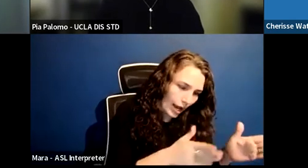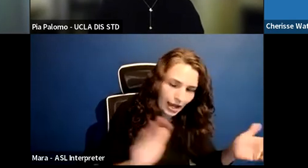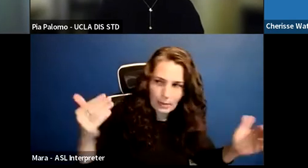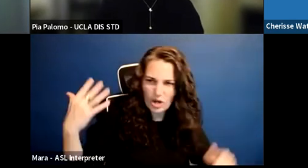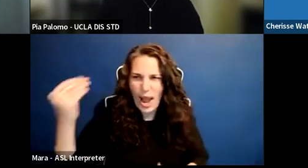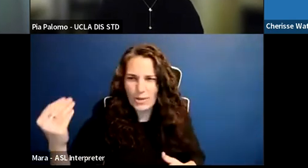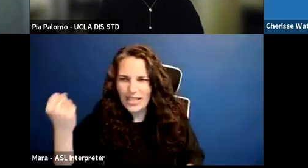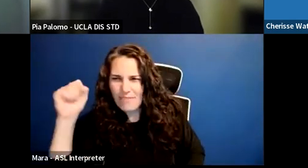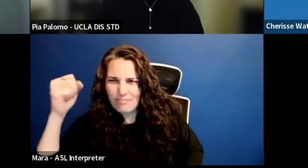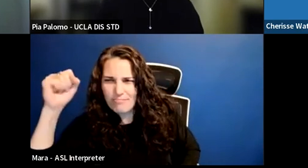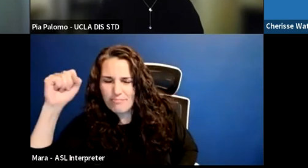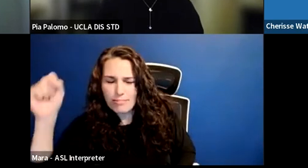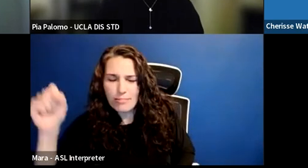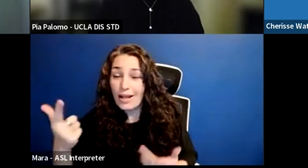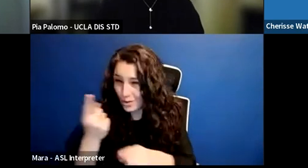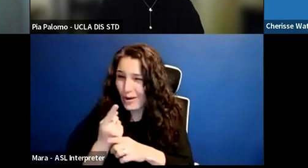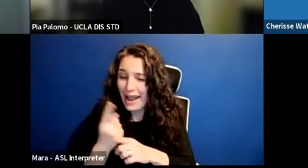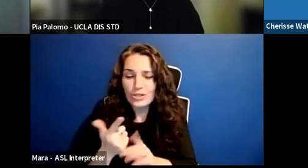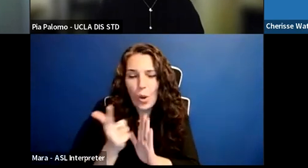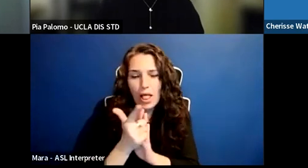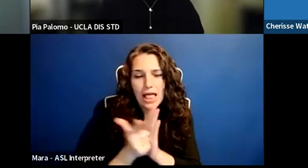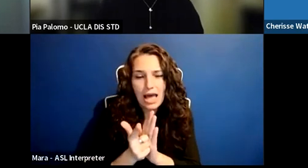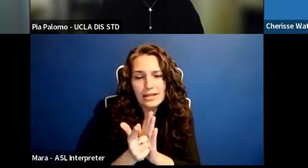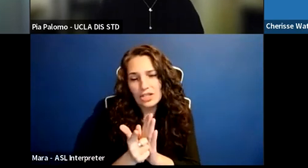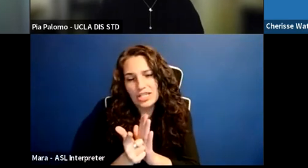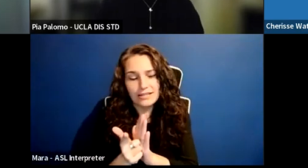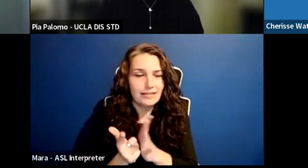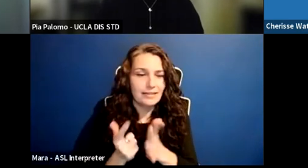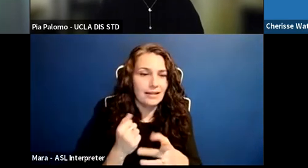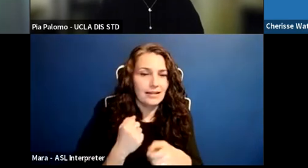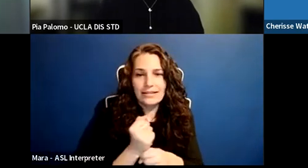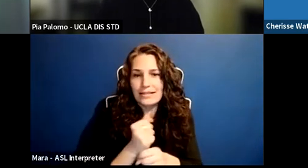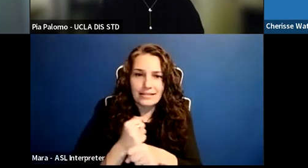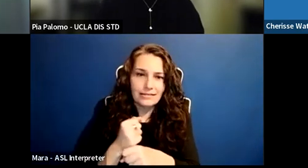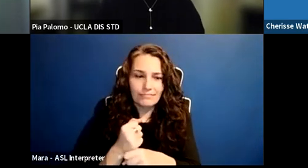We can look at groups and places in which we're looking at budgets